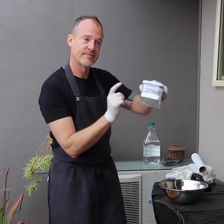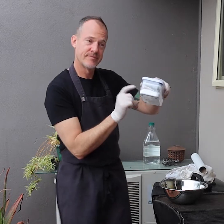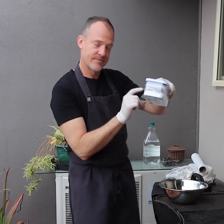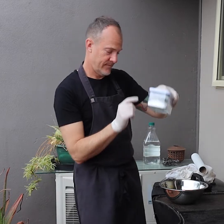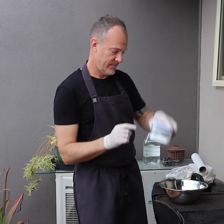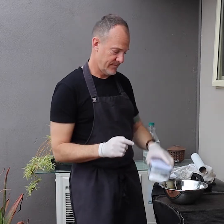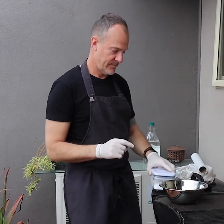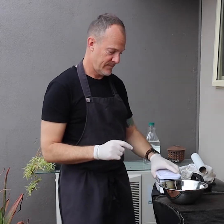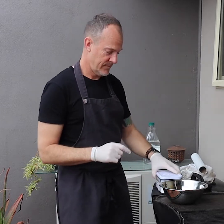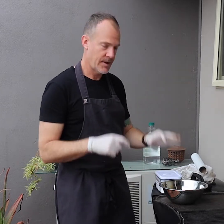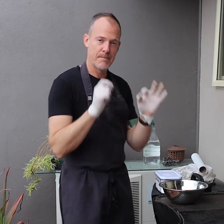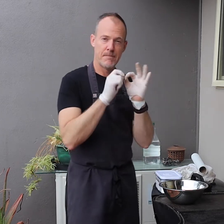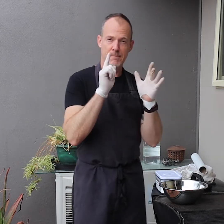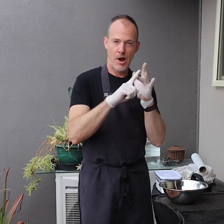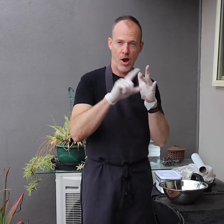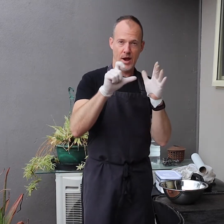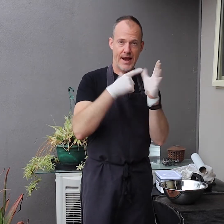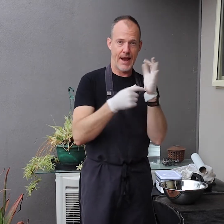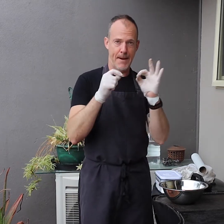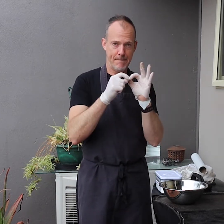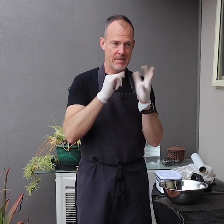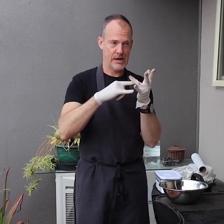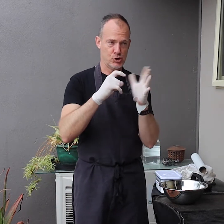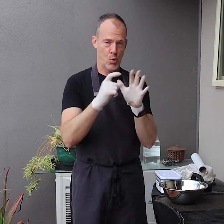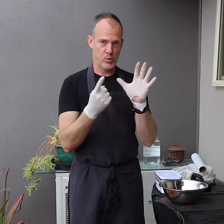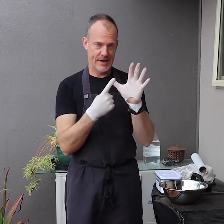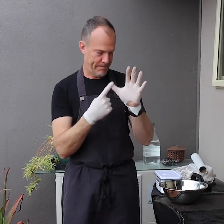add some bi carb soda.